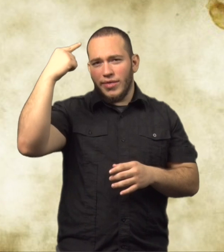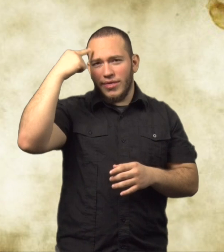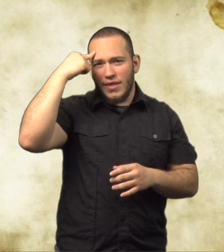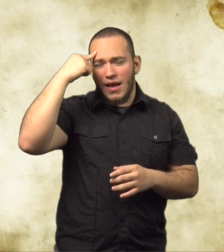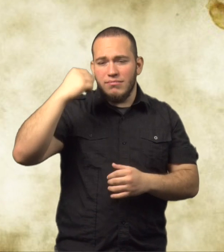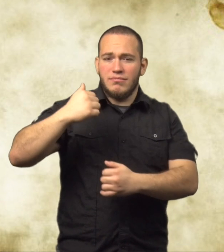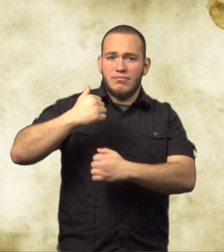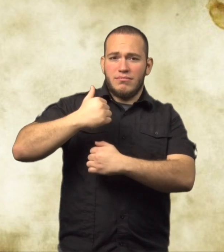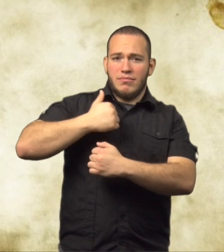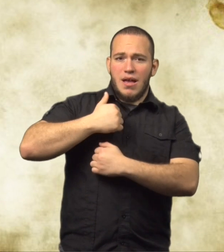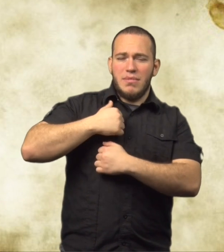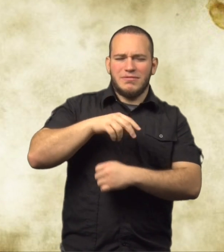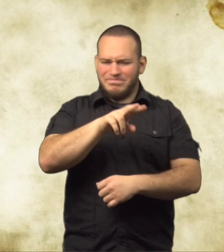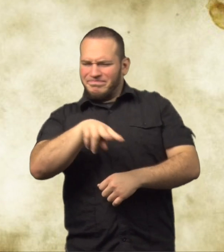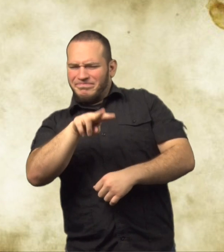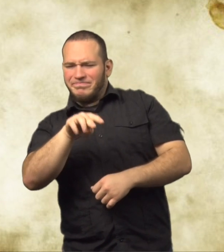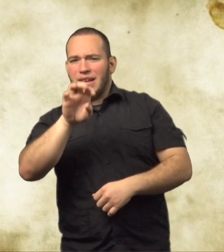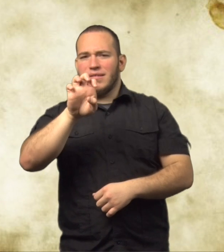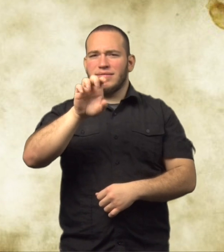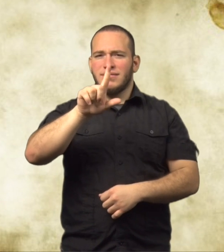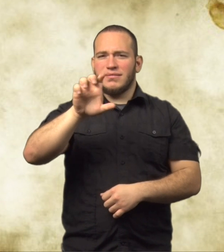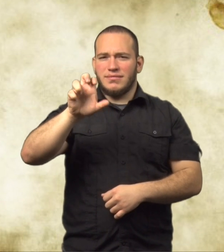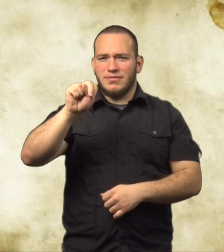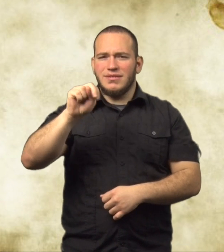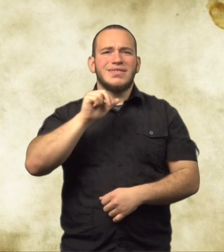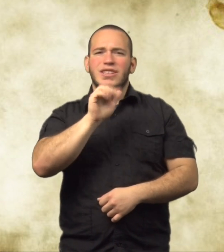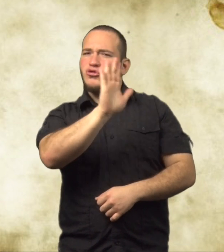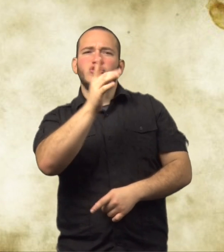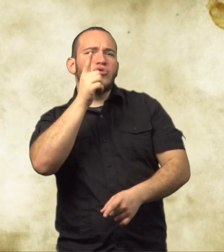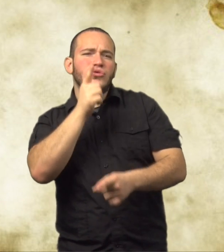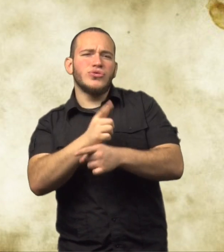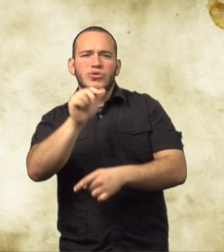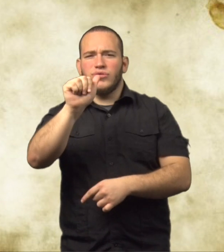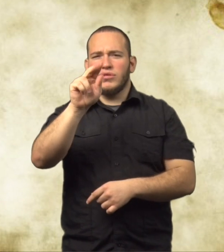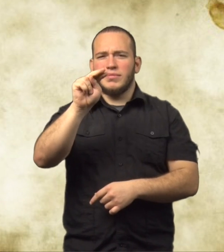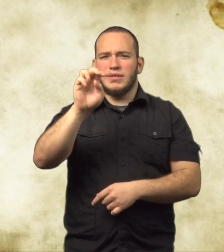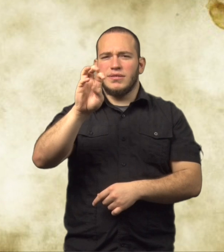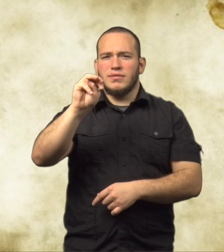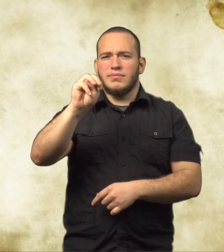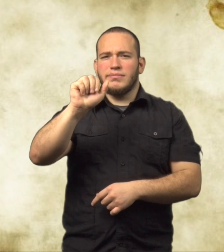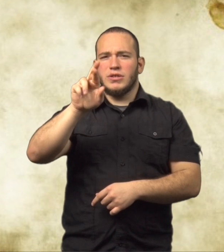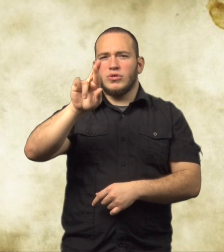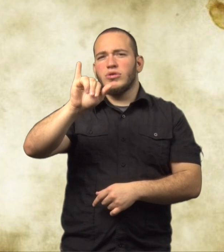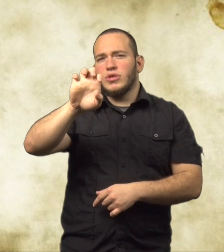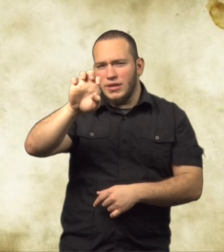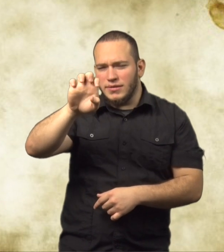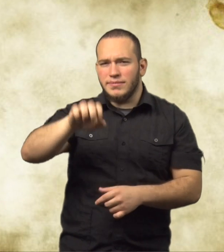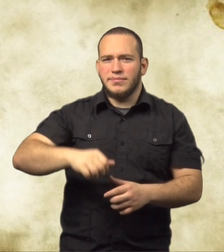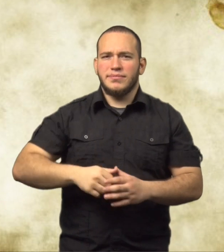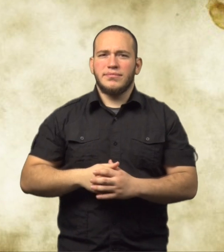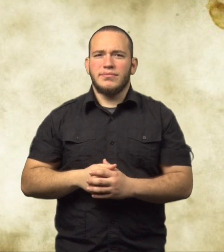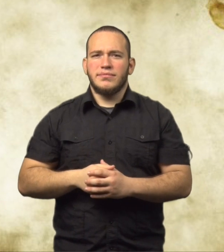Why do you think the soldier, looking at Ellen, didn't believe that Annemarie was her sister?